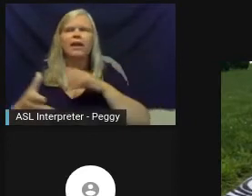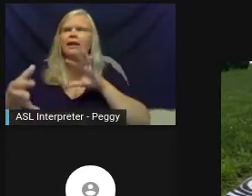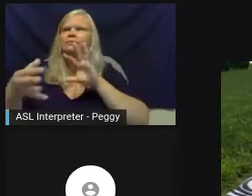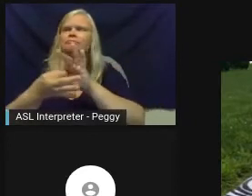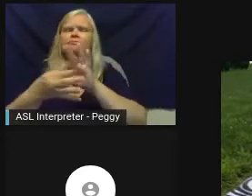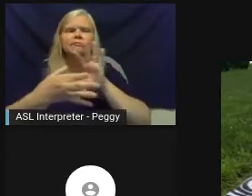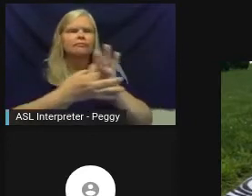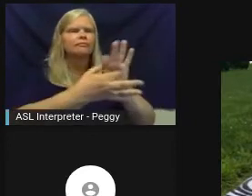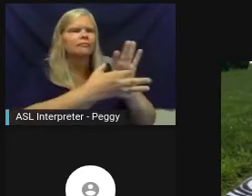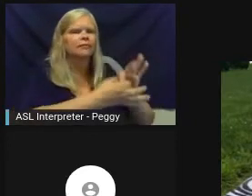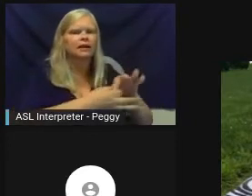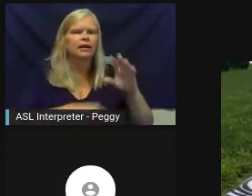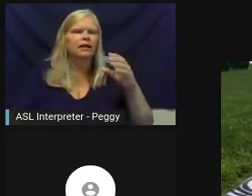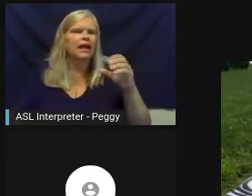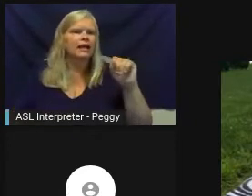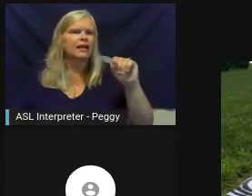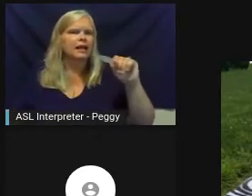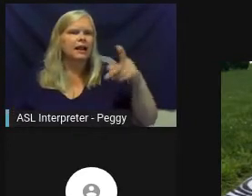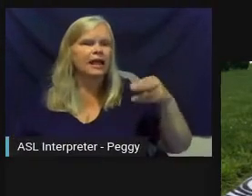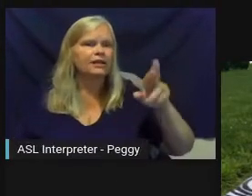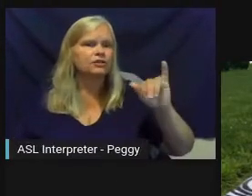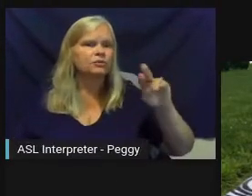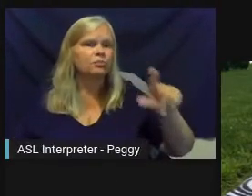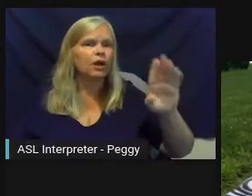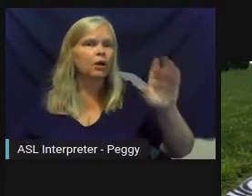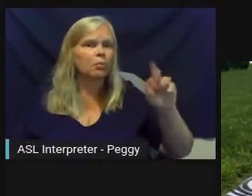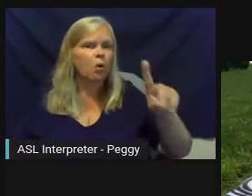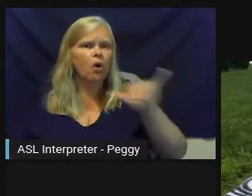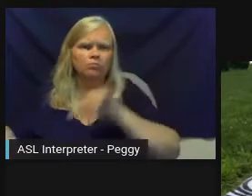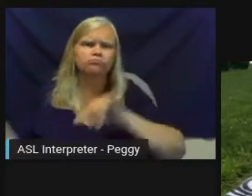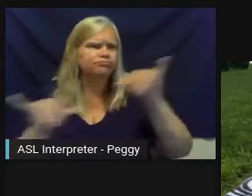We help really kind of connect, much like Springboard for the Arts, connect government and nonprofit groups,